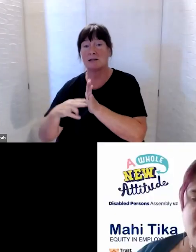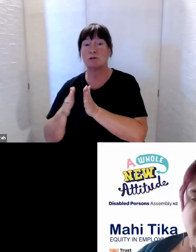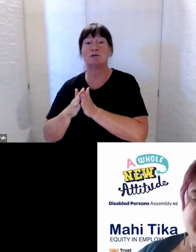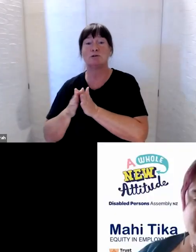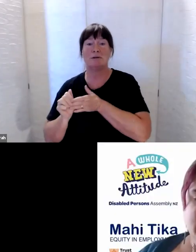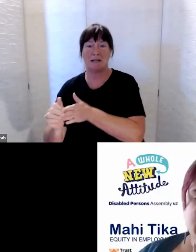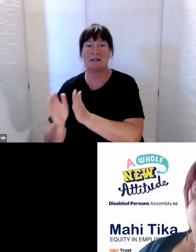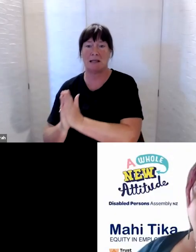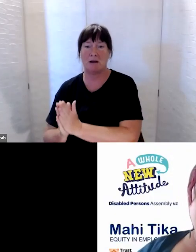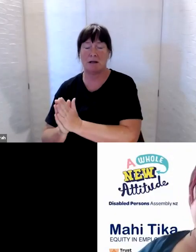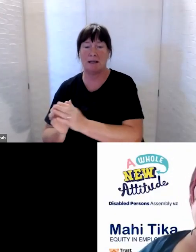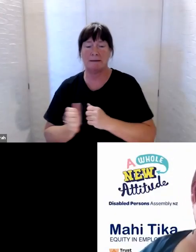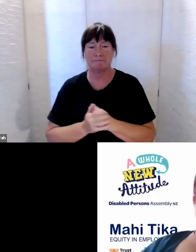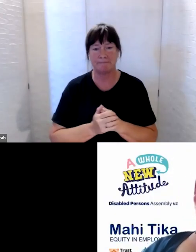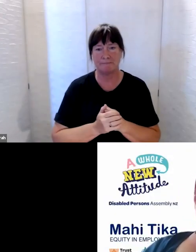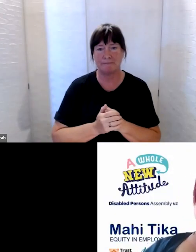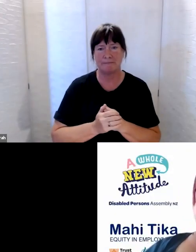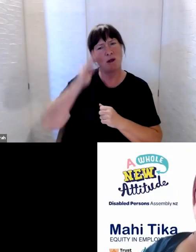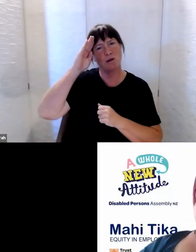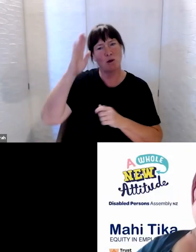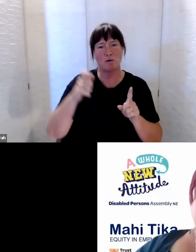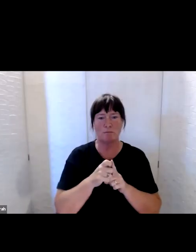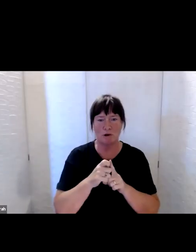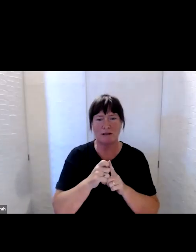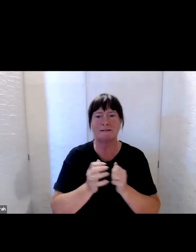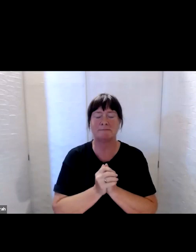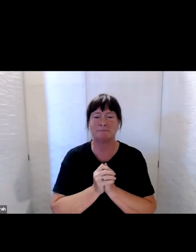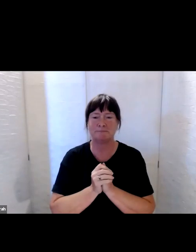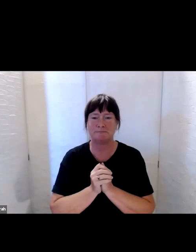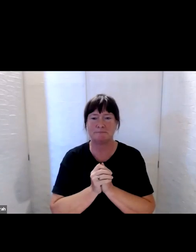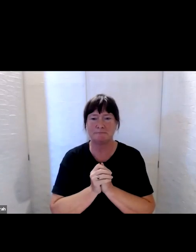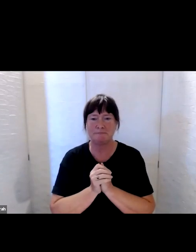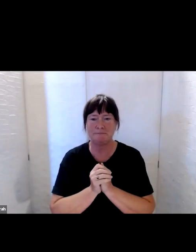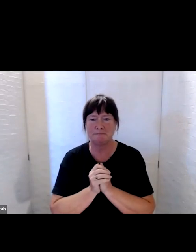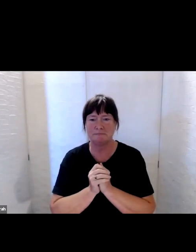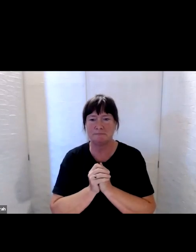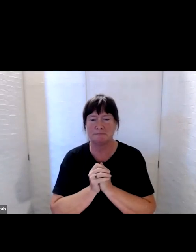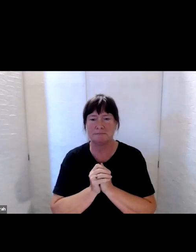Kia ora Prudence Tihei mauri ora. Ko te mea tuatahi i tēnei pō,